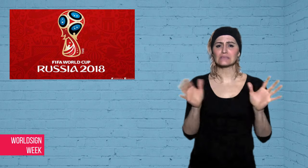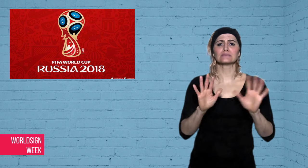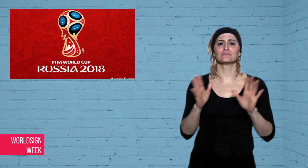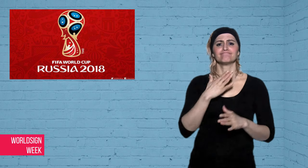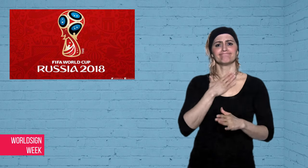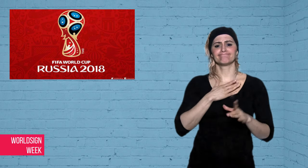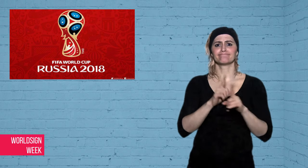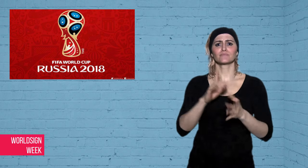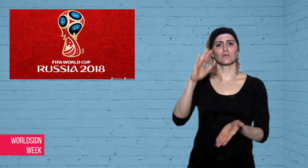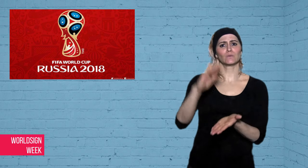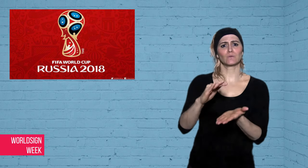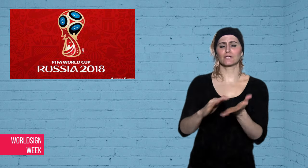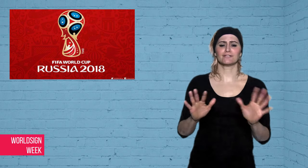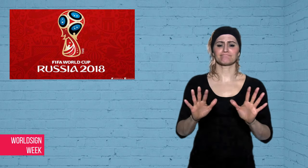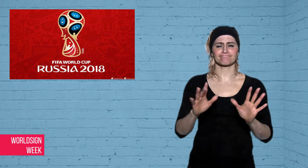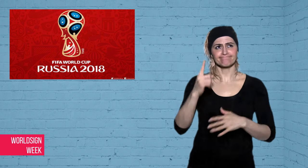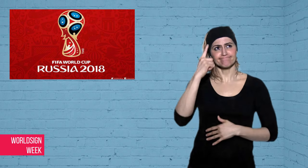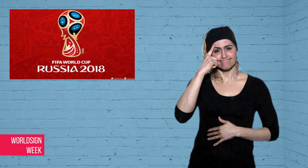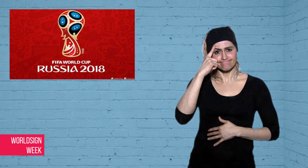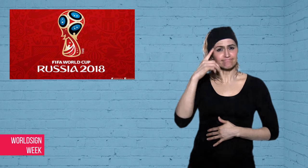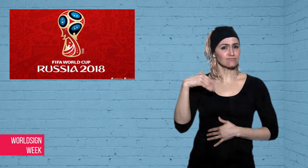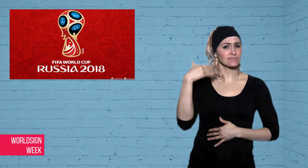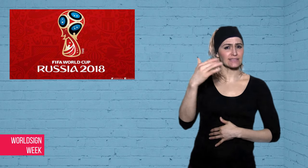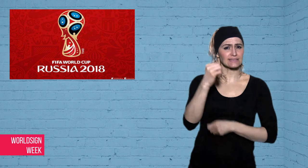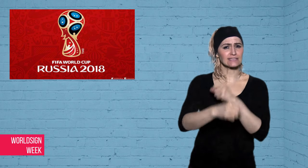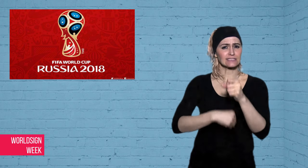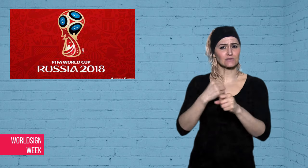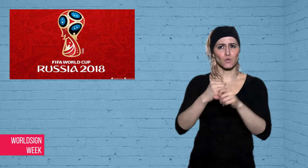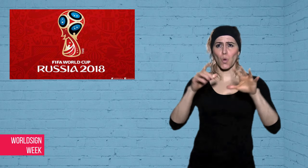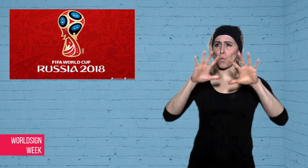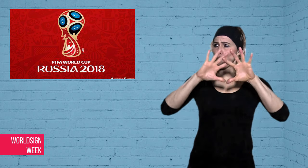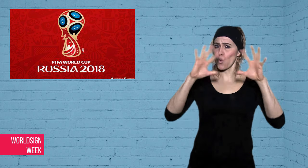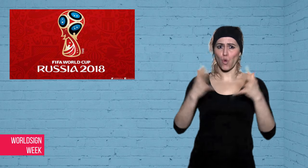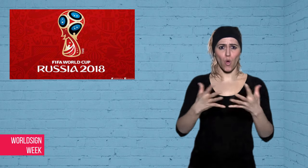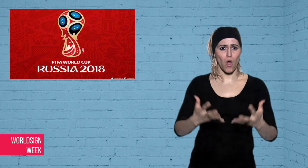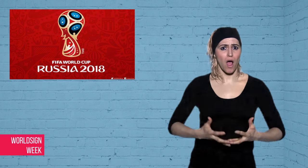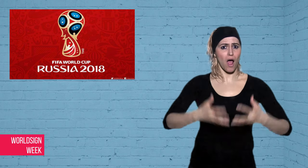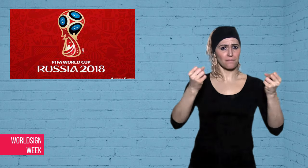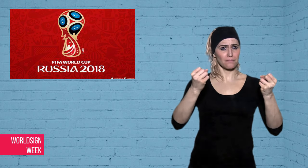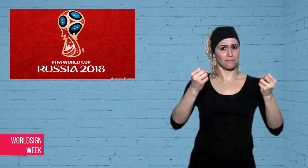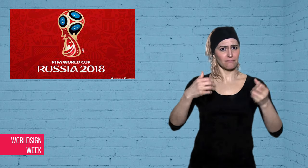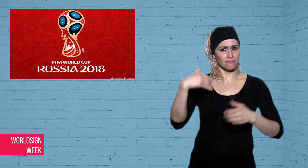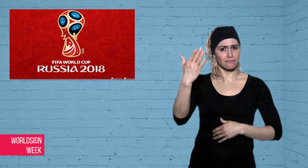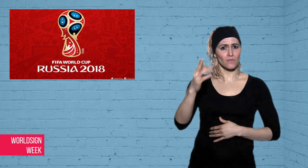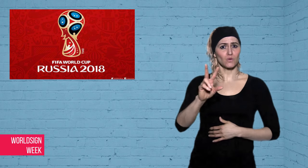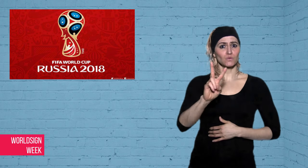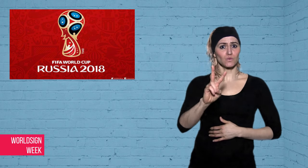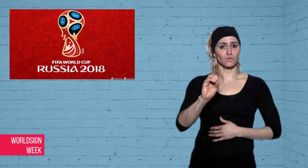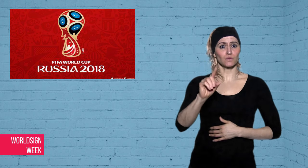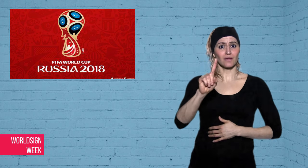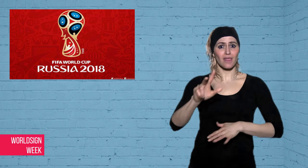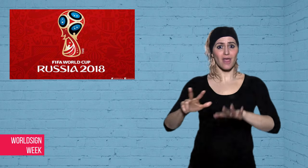a prestigious global football